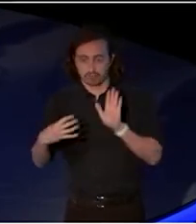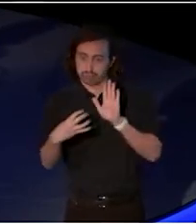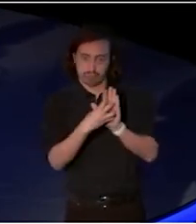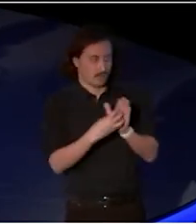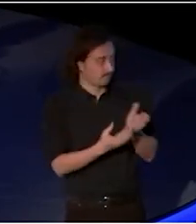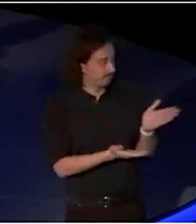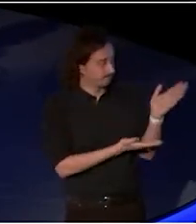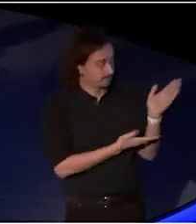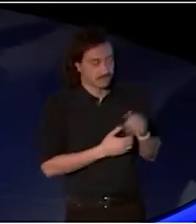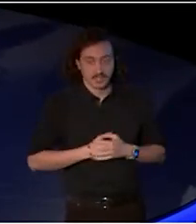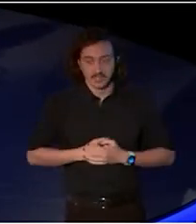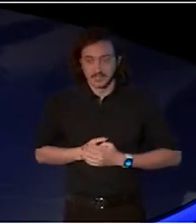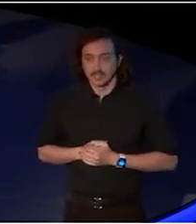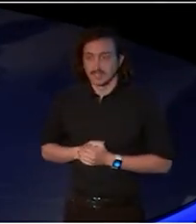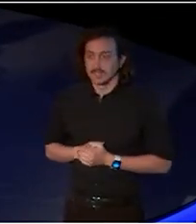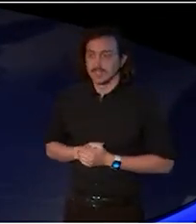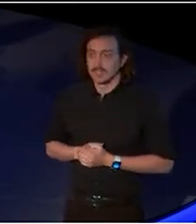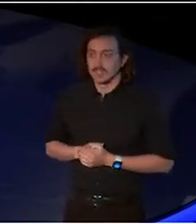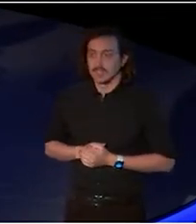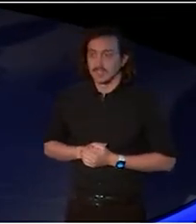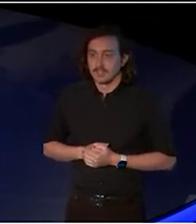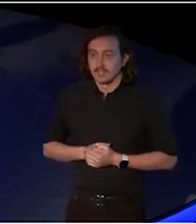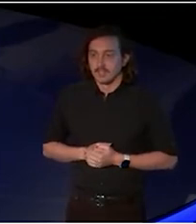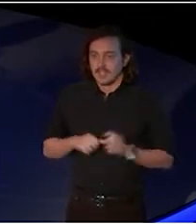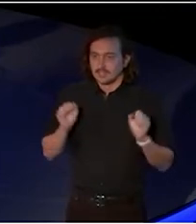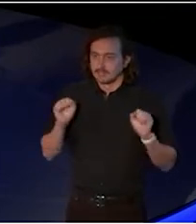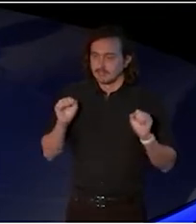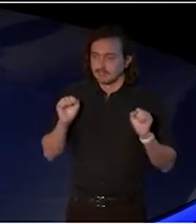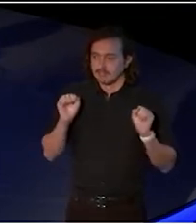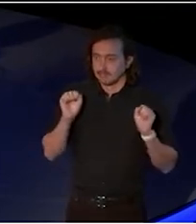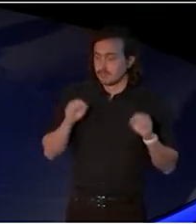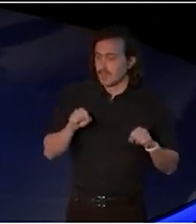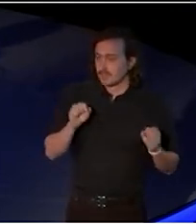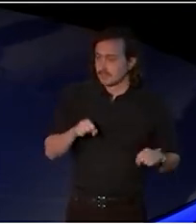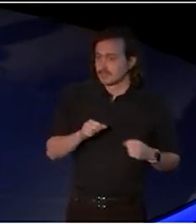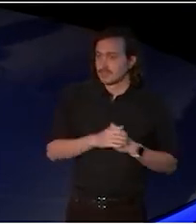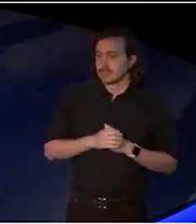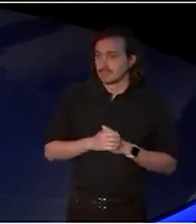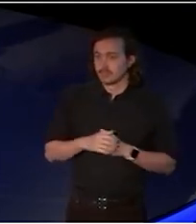Not just for the major reason, because it actually says what we're on about.